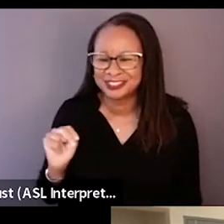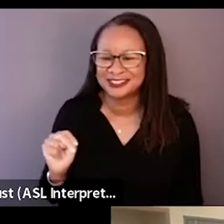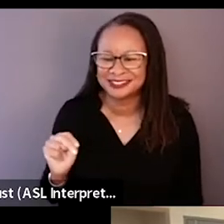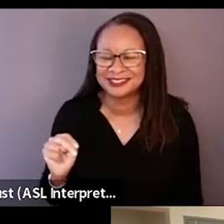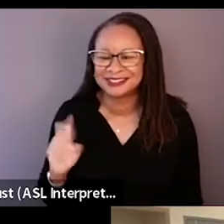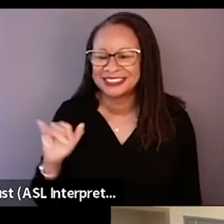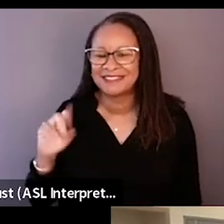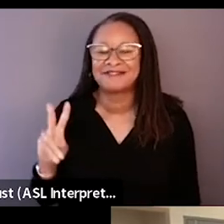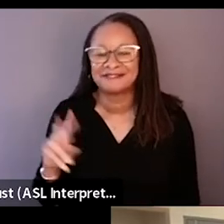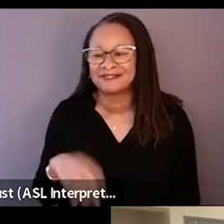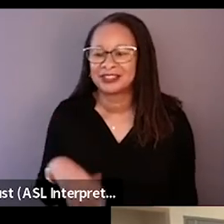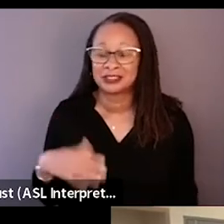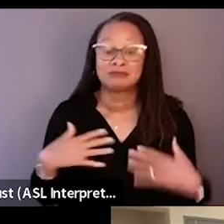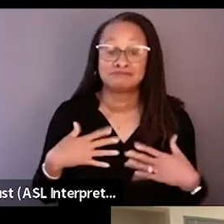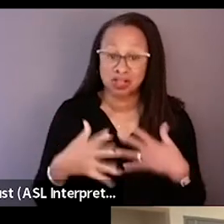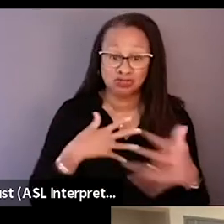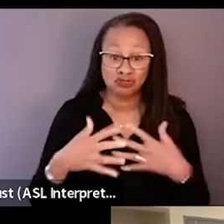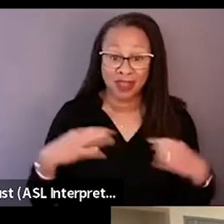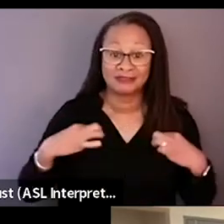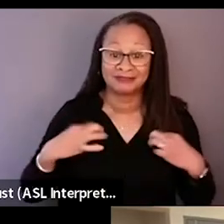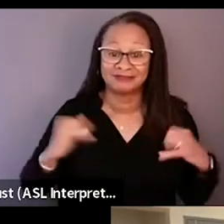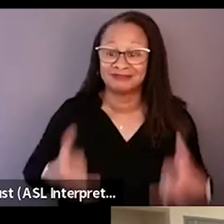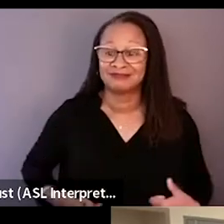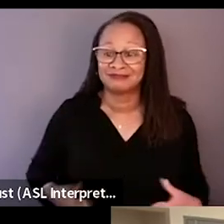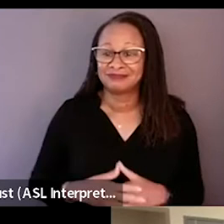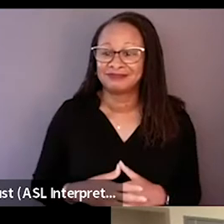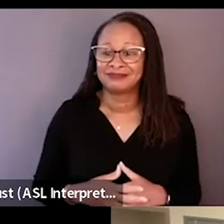and I wear a gray shirt, short dark hair